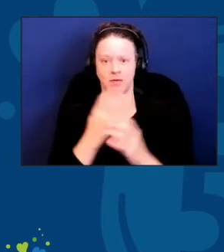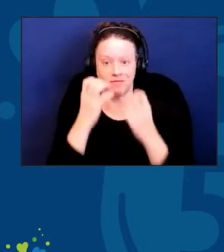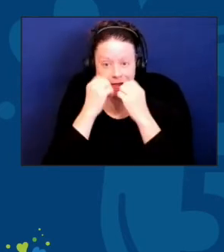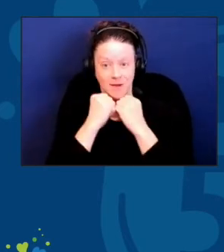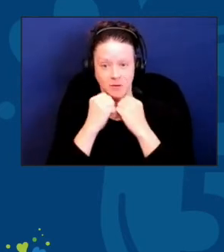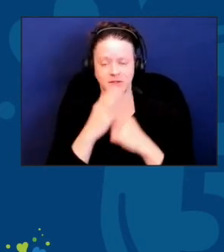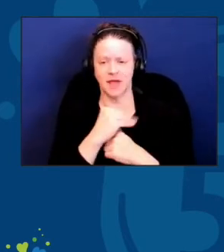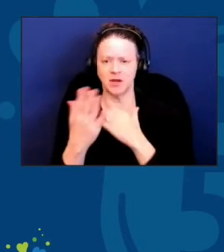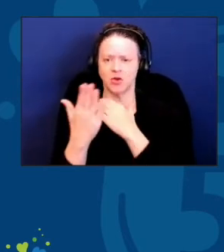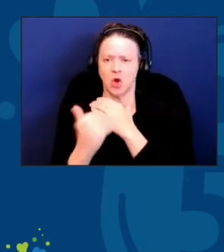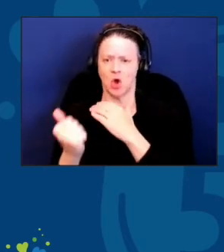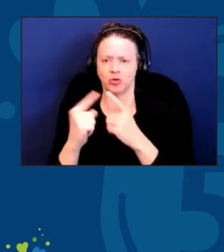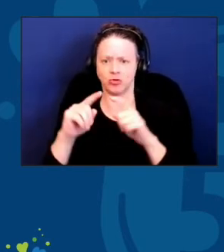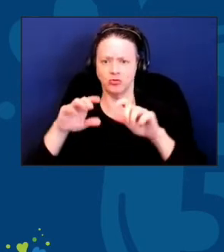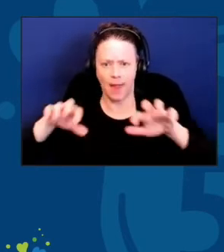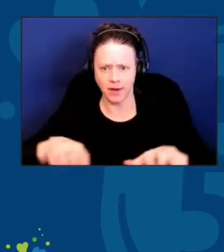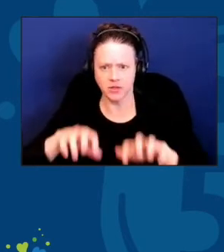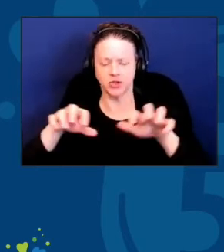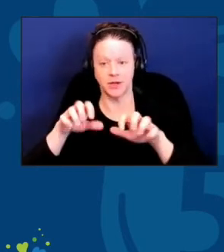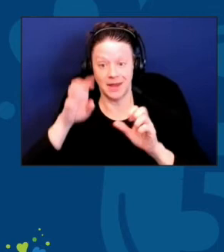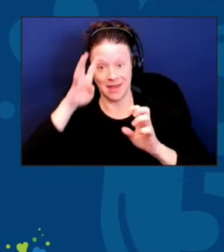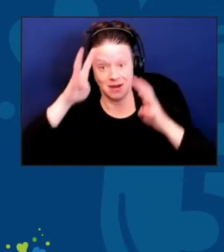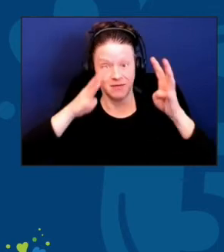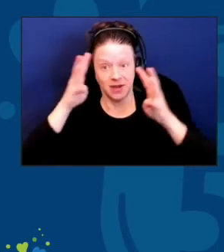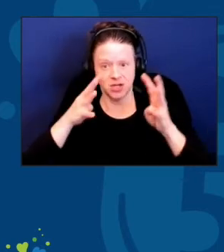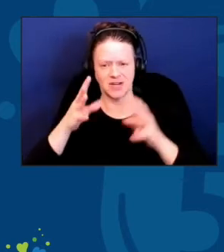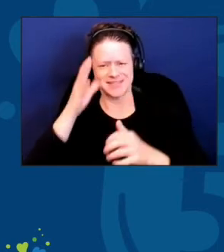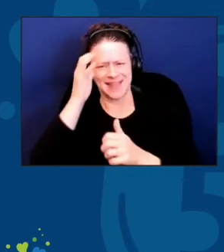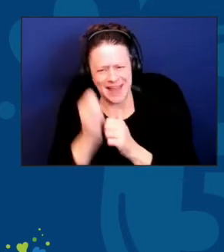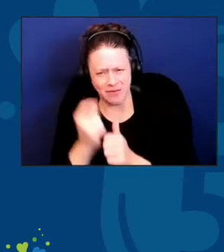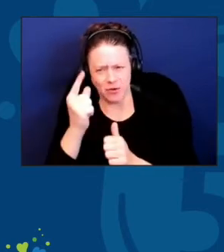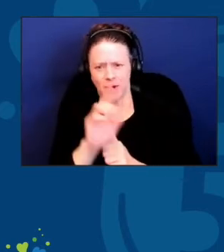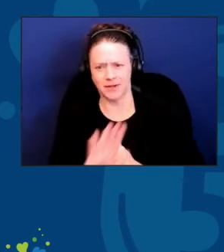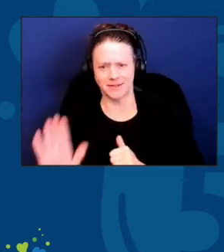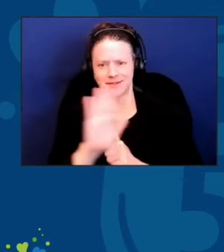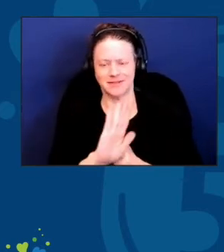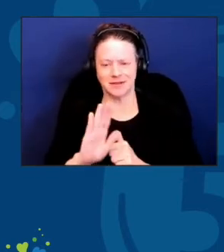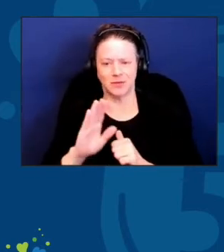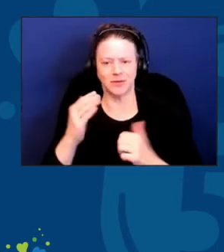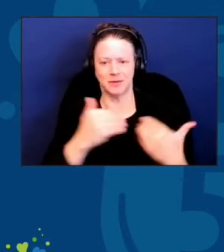Innovation is everybody's responsibility, not just kind of the R&D department,